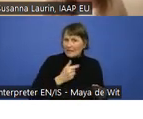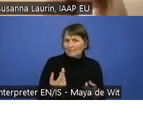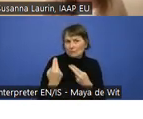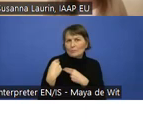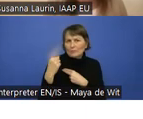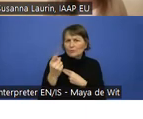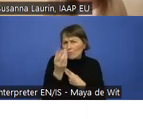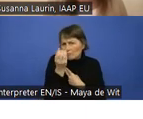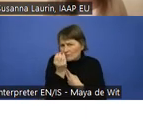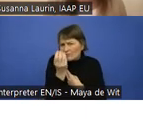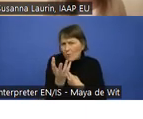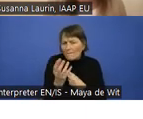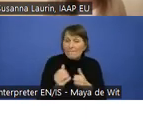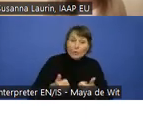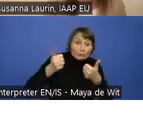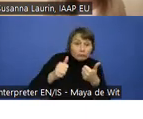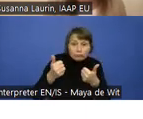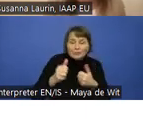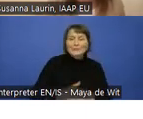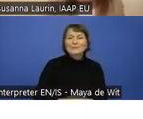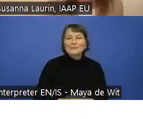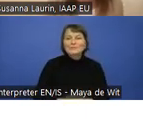And then also a big thank you to our interpreters today.